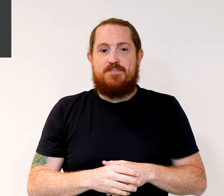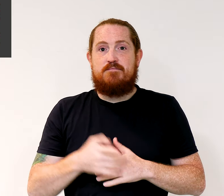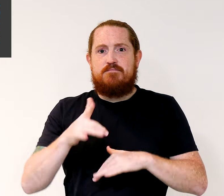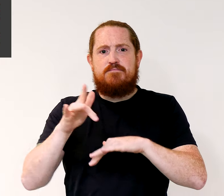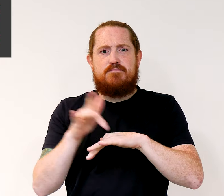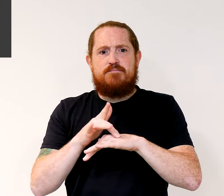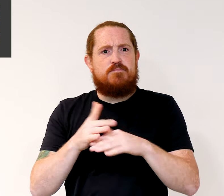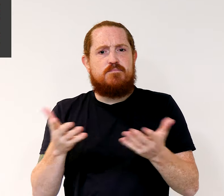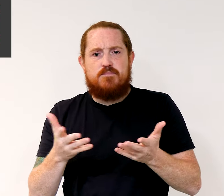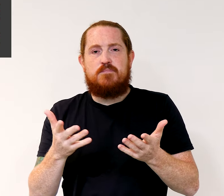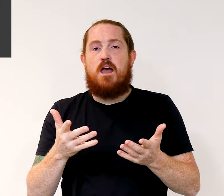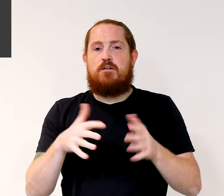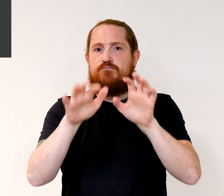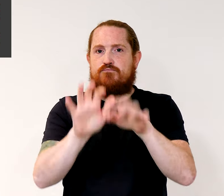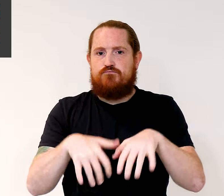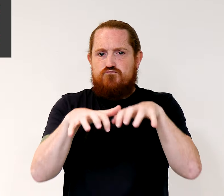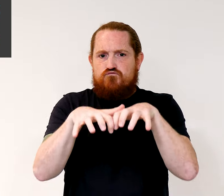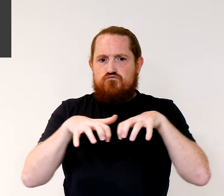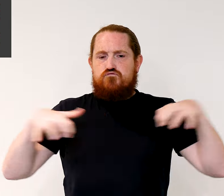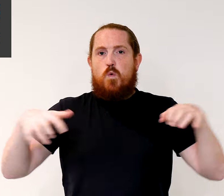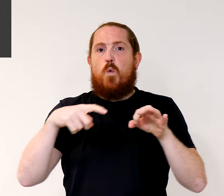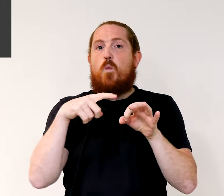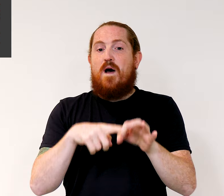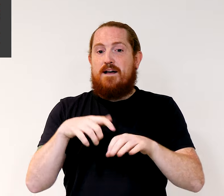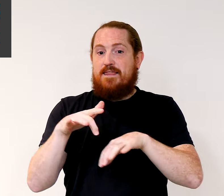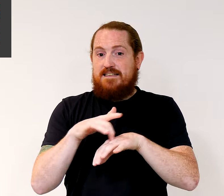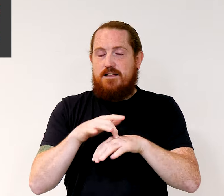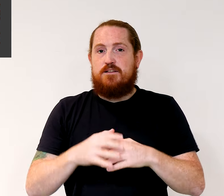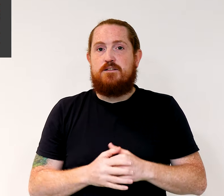Three Short Ballets is in our Quarry Theatre